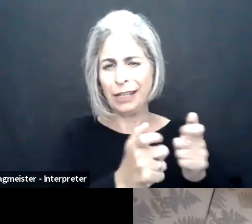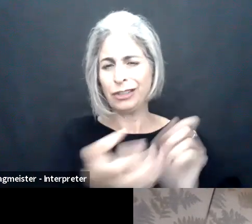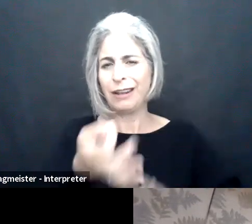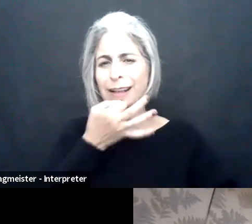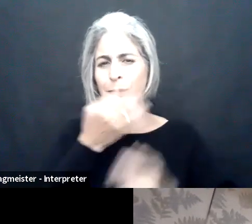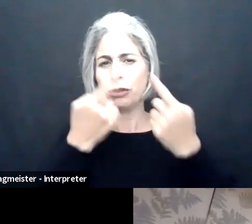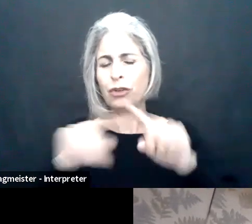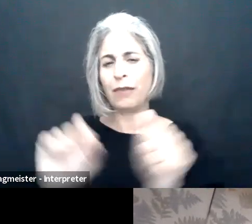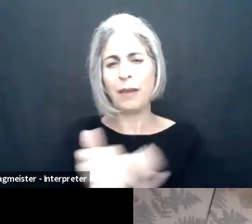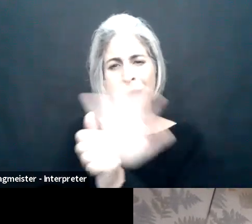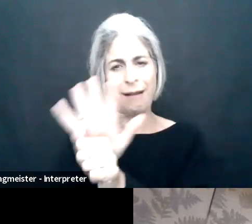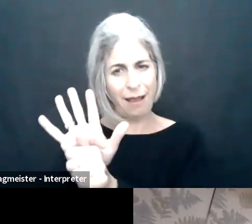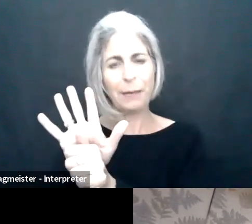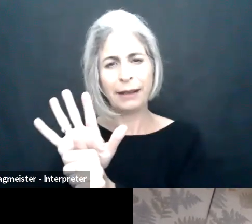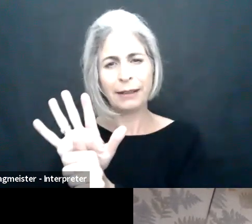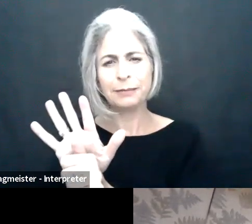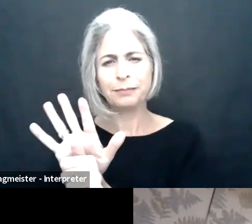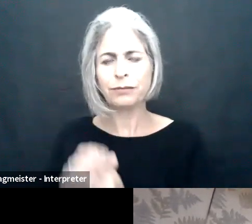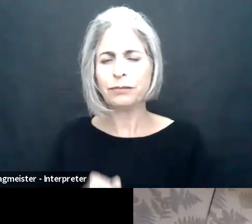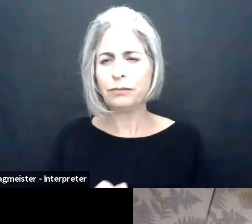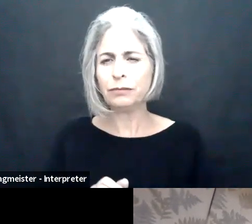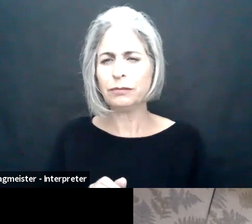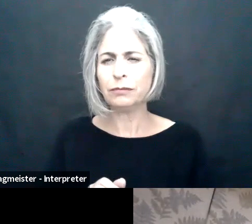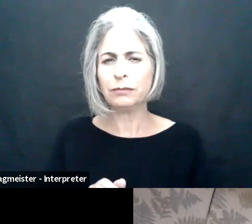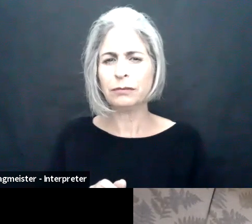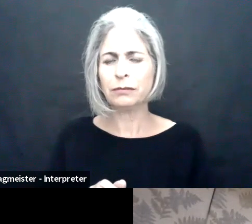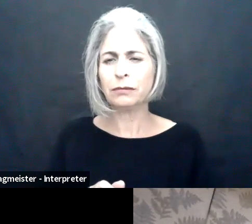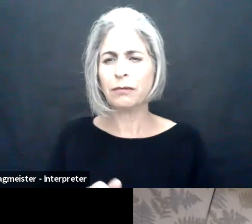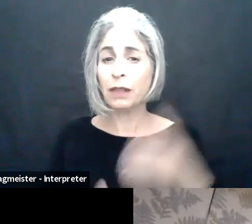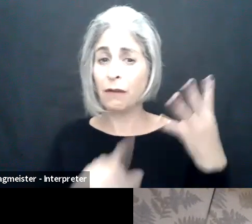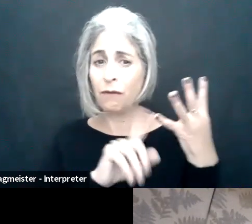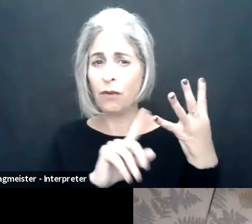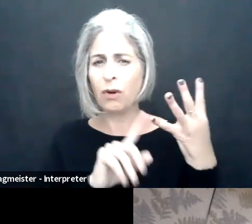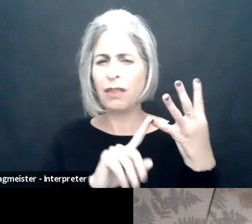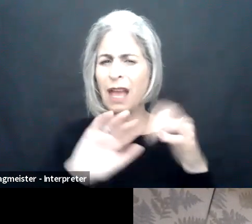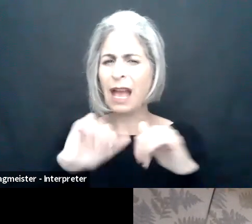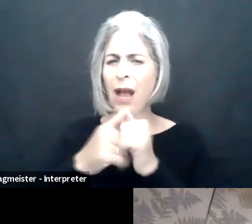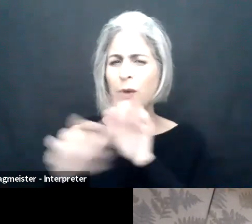accommodation experts during the pandemic.